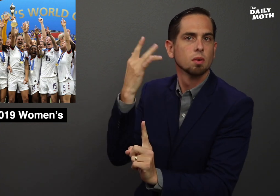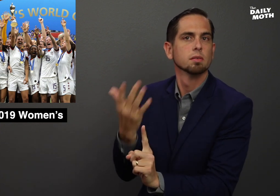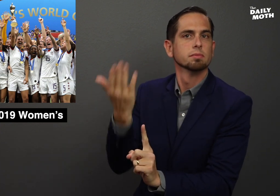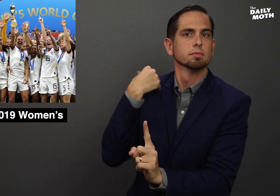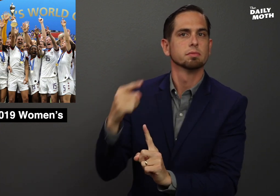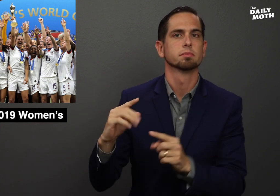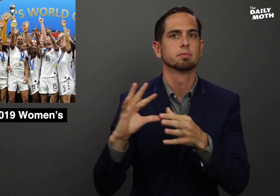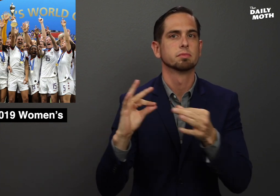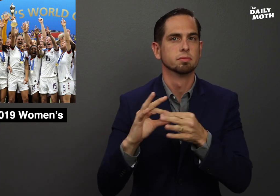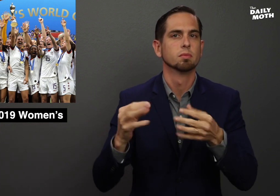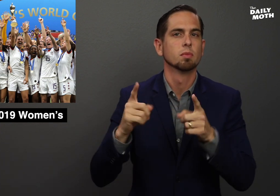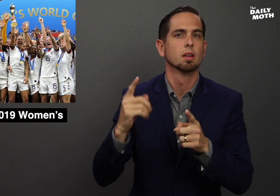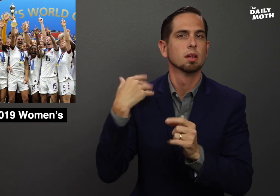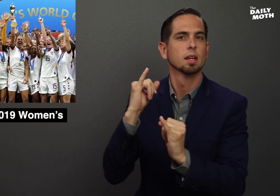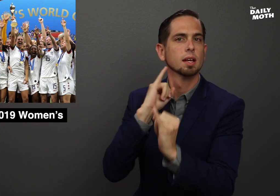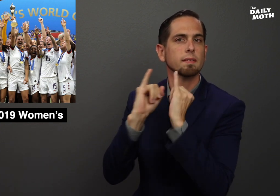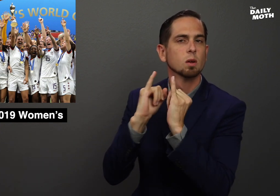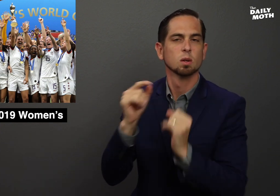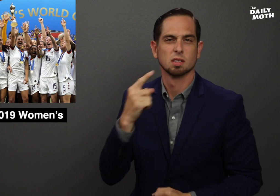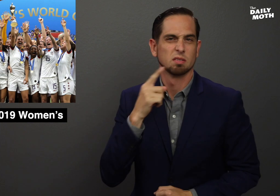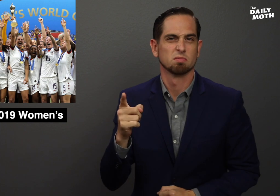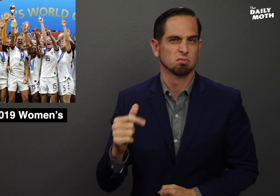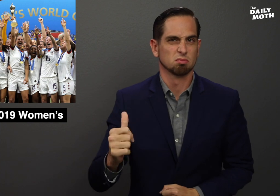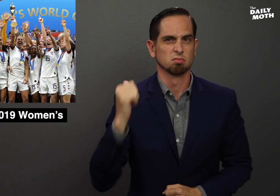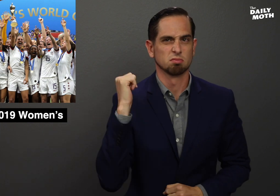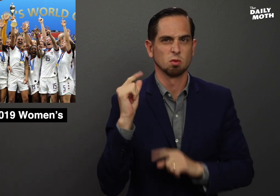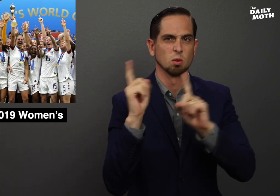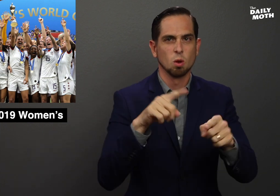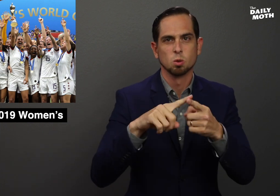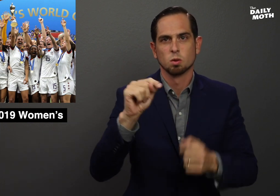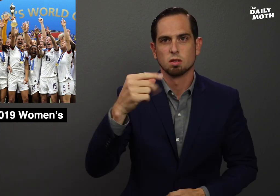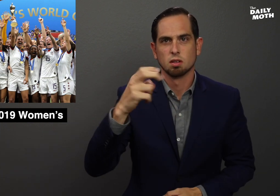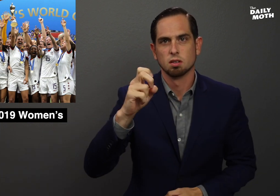because she said in an interview that she wouldn't go to